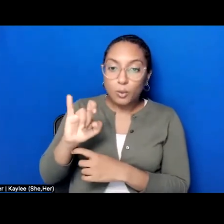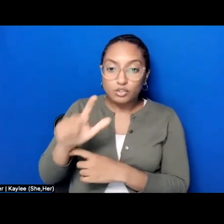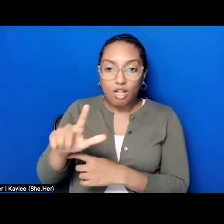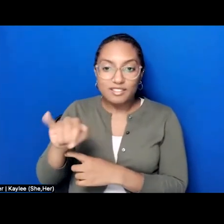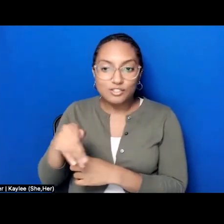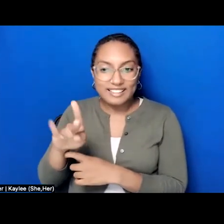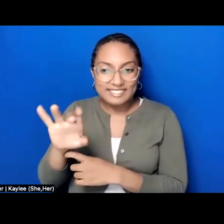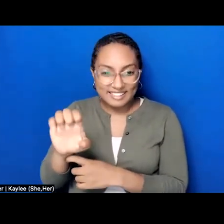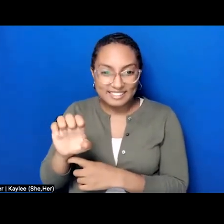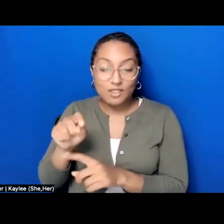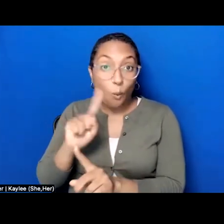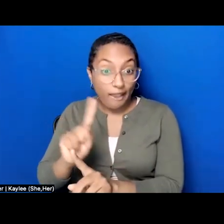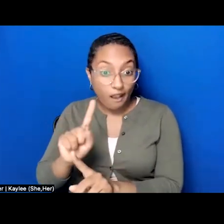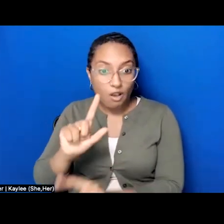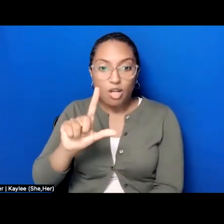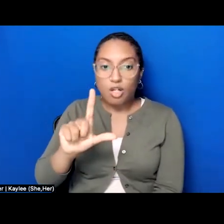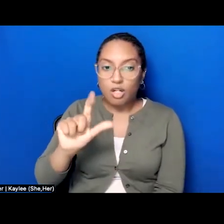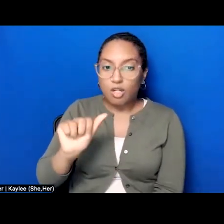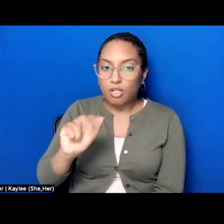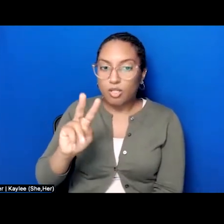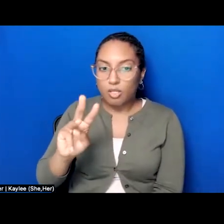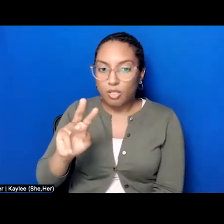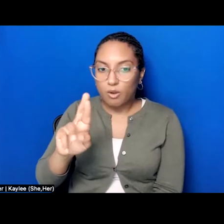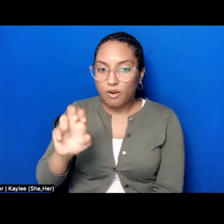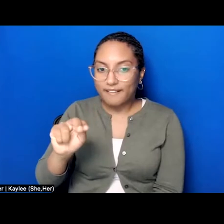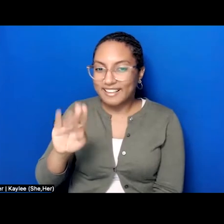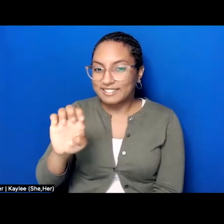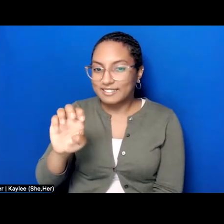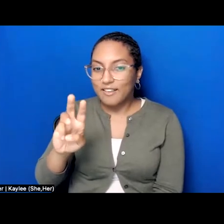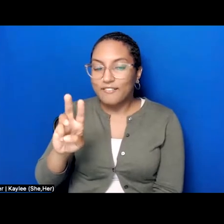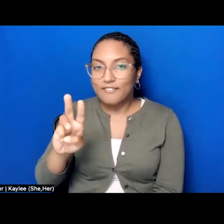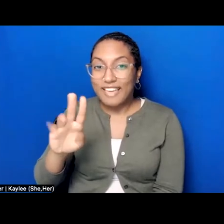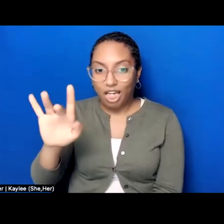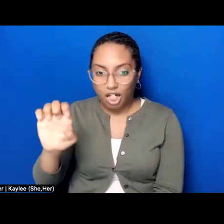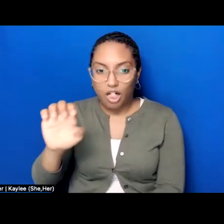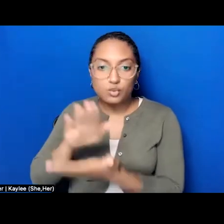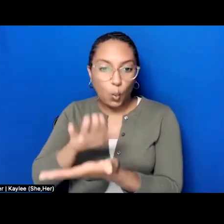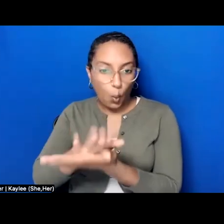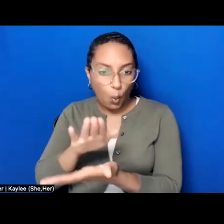the Lawrenceville School, an Innovative secondary school initiative supporting